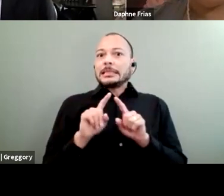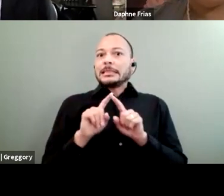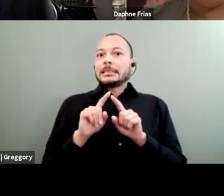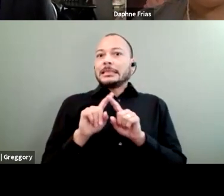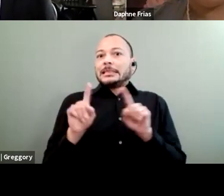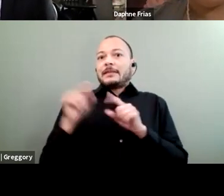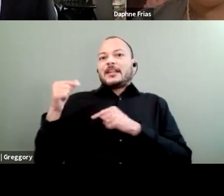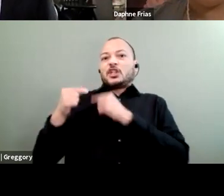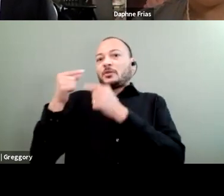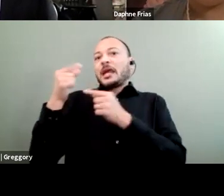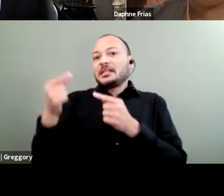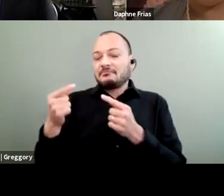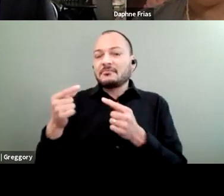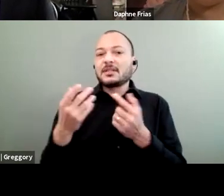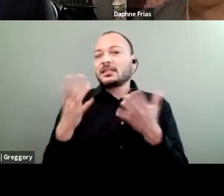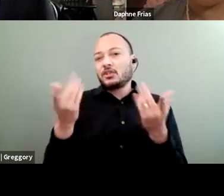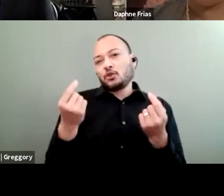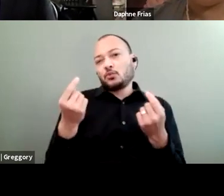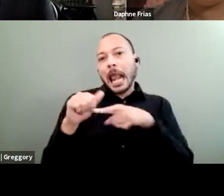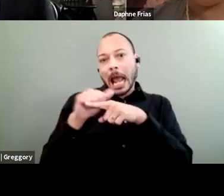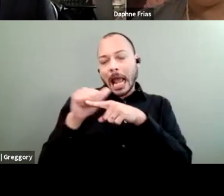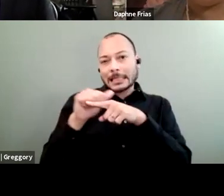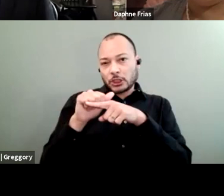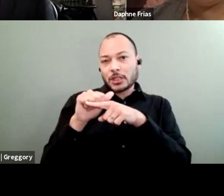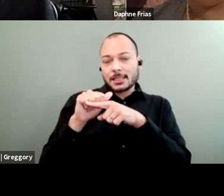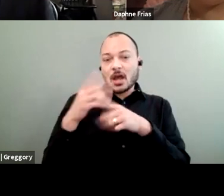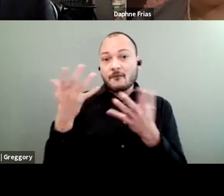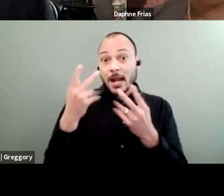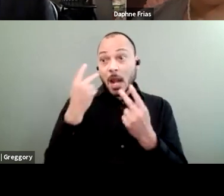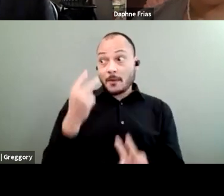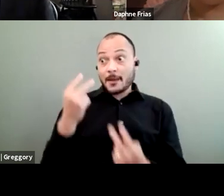and the youth that attended this event underlined